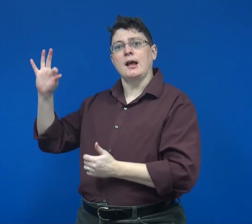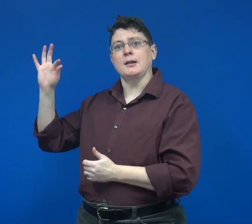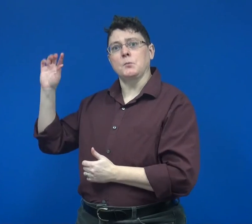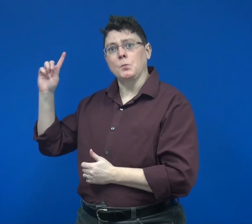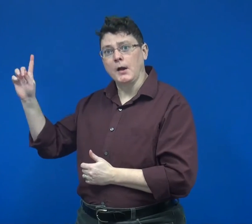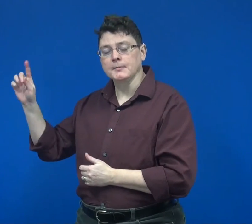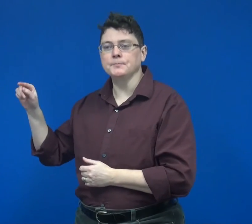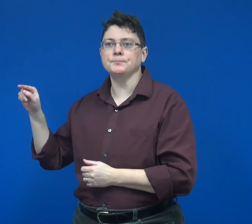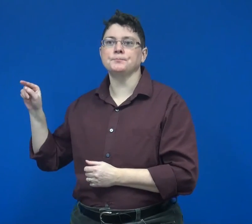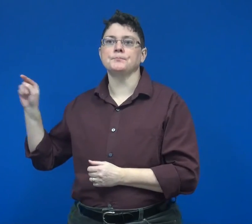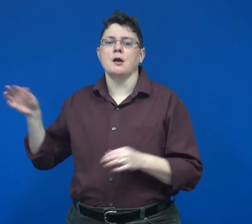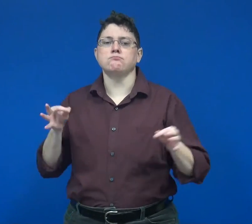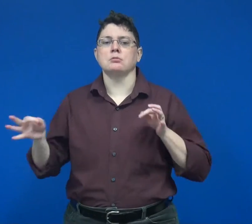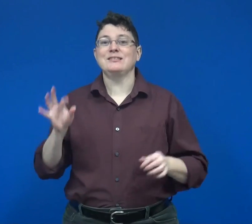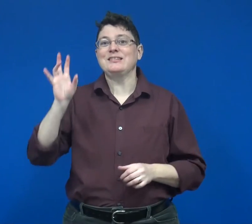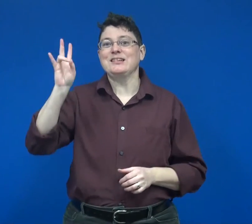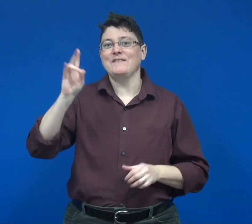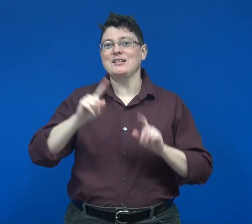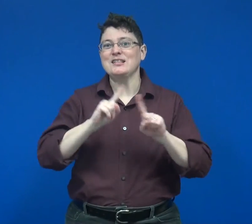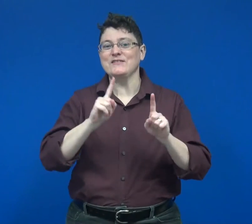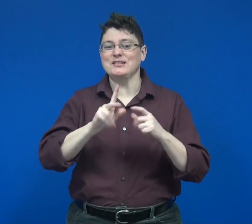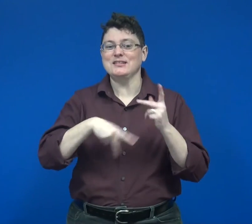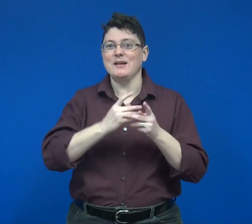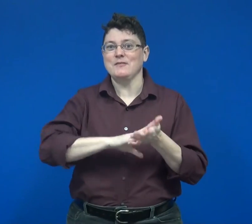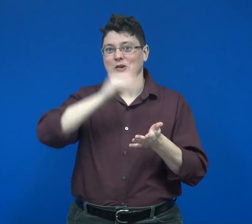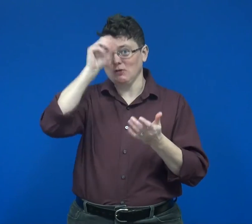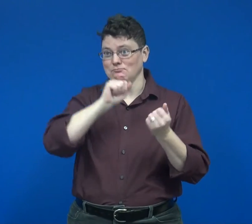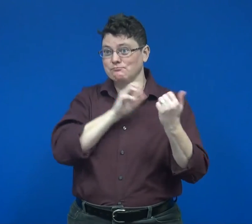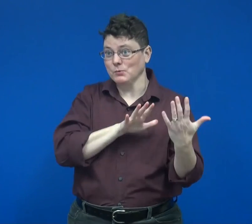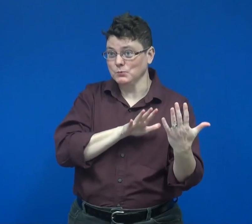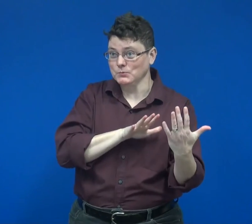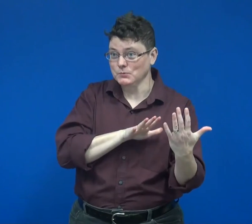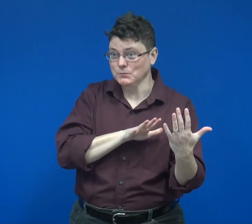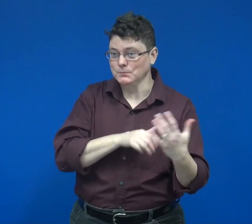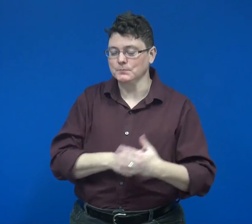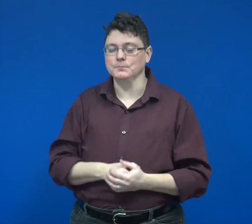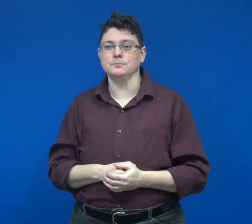Gardner describes seven learning styles.